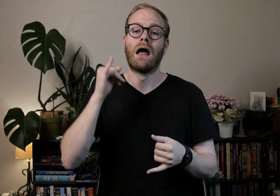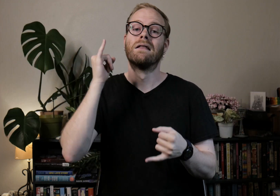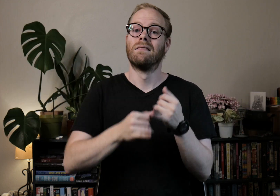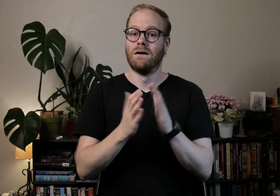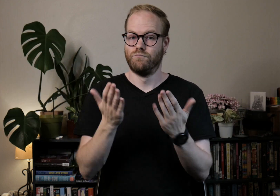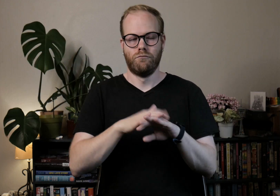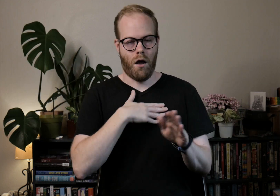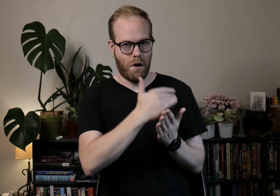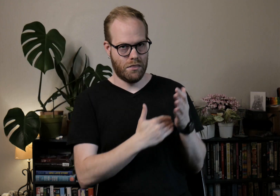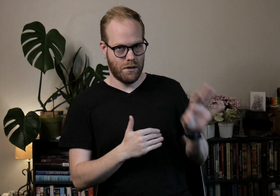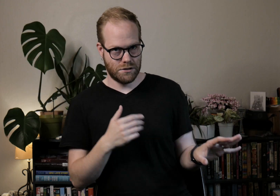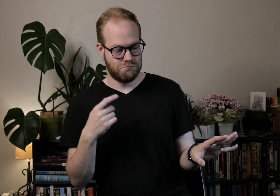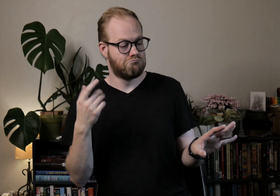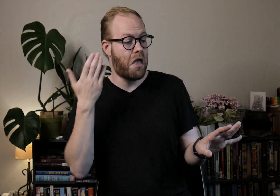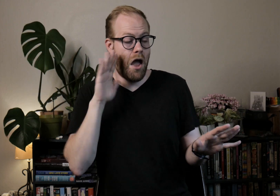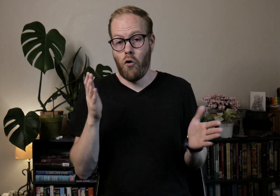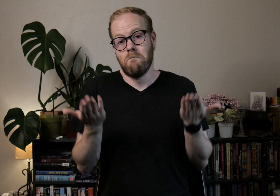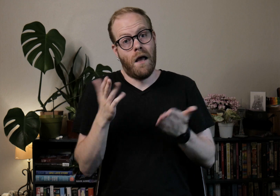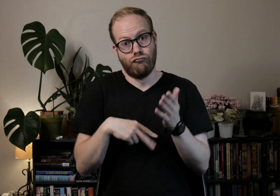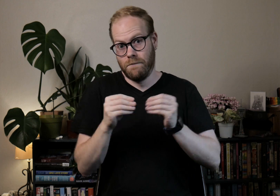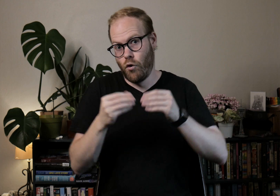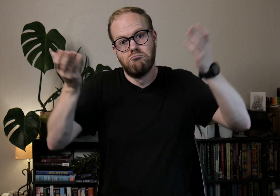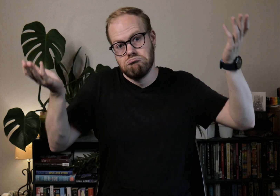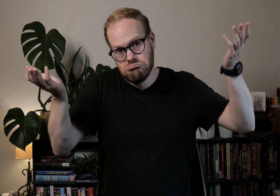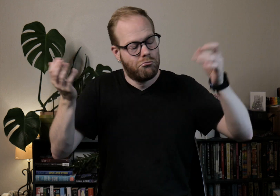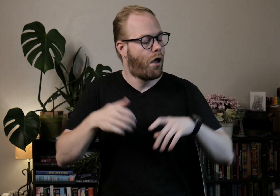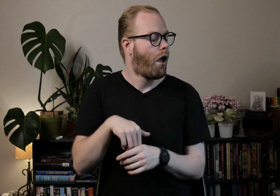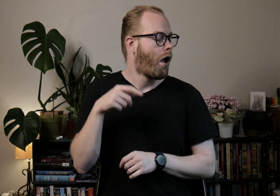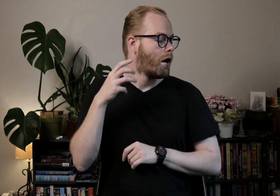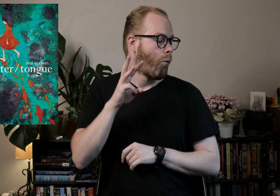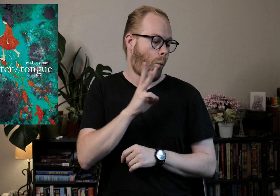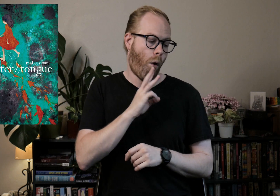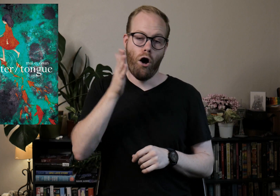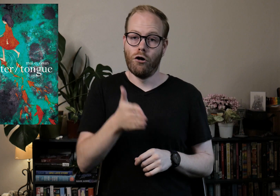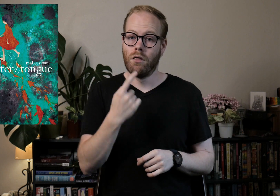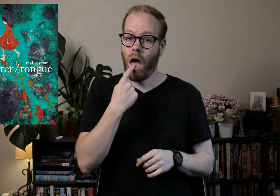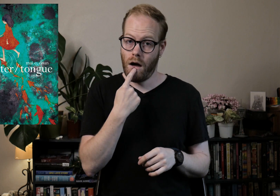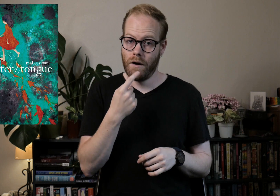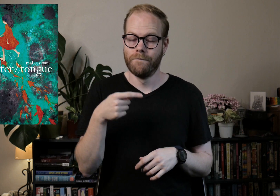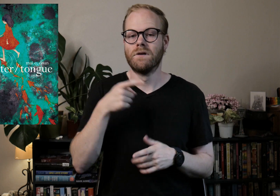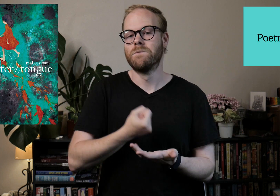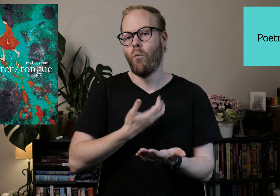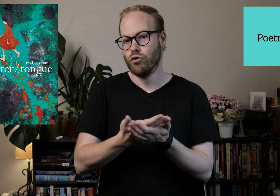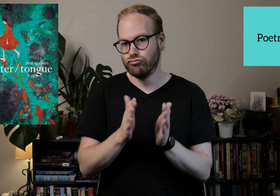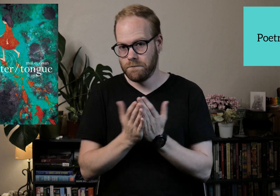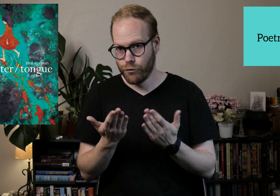The last book, on my list. I don't know, maybe I'll read more. water/tongue. It's a Poetry book.